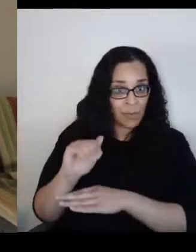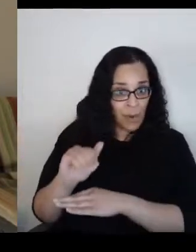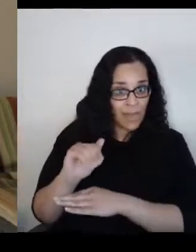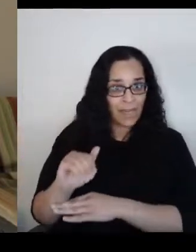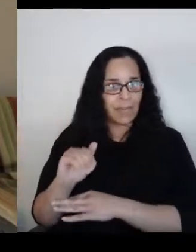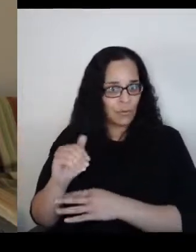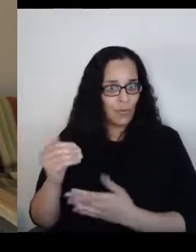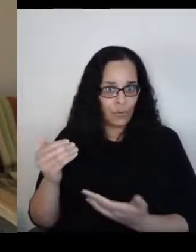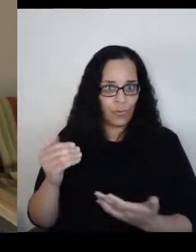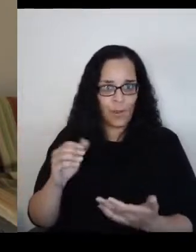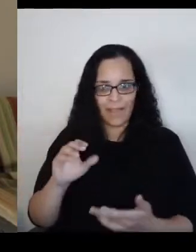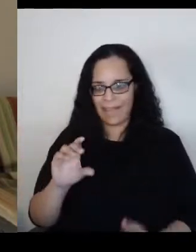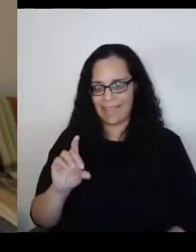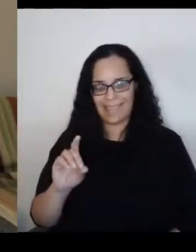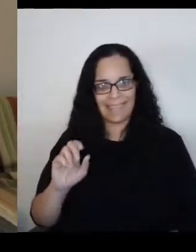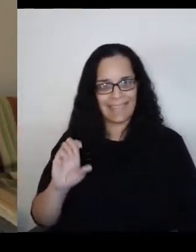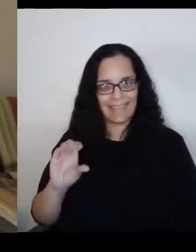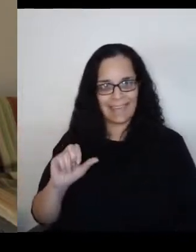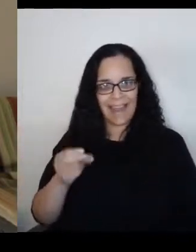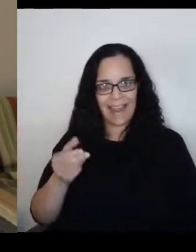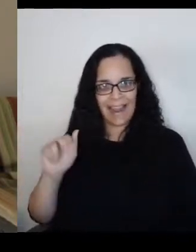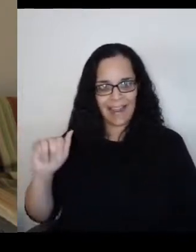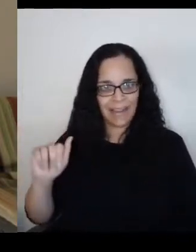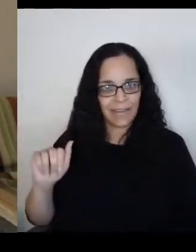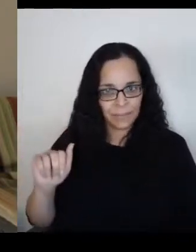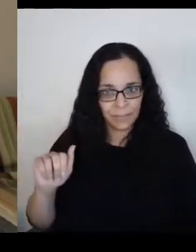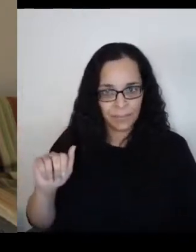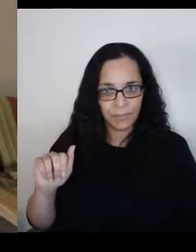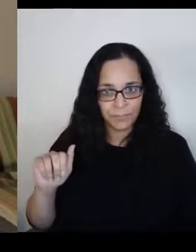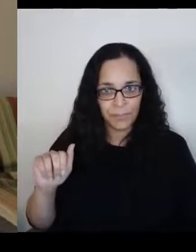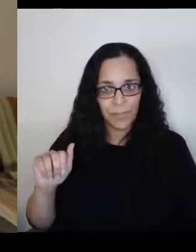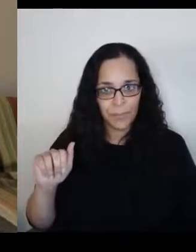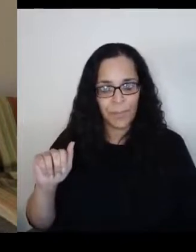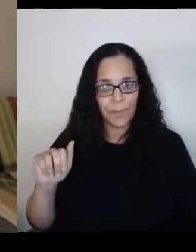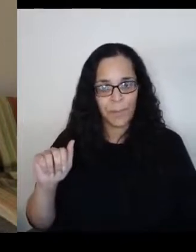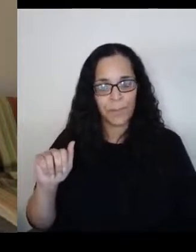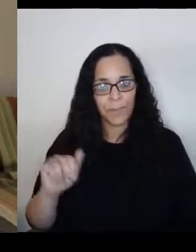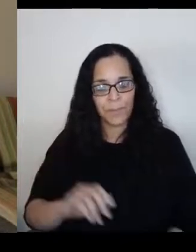and Kristallnacht has never left me.